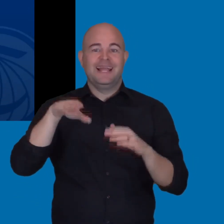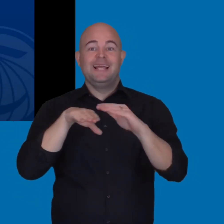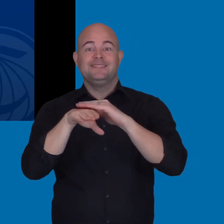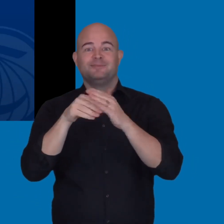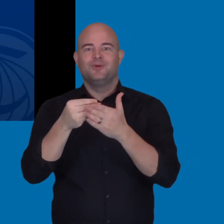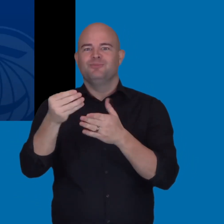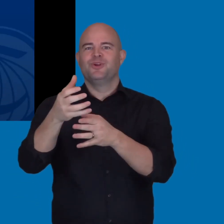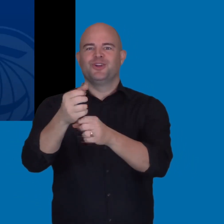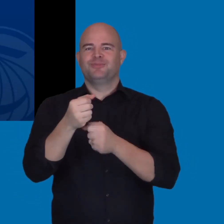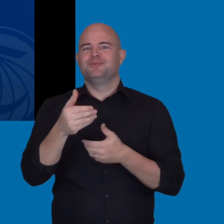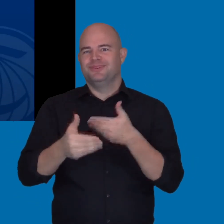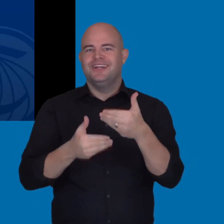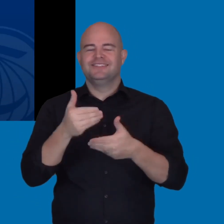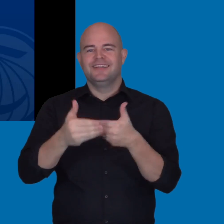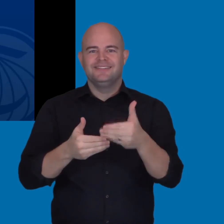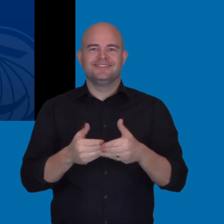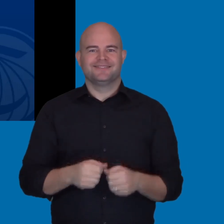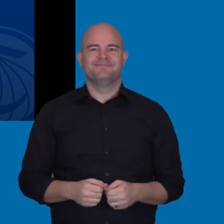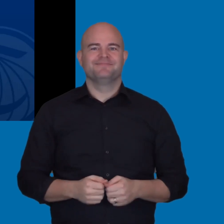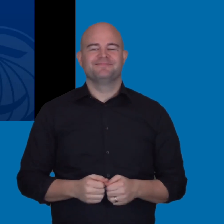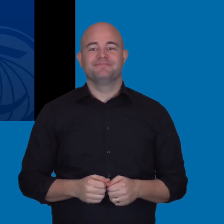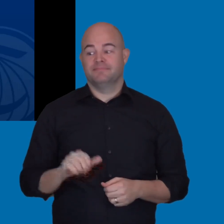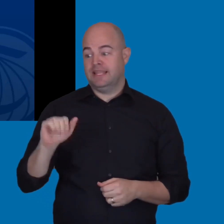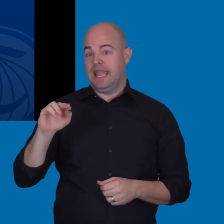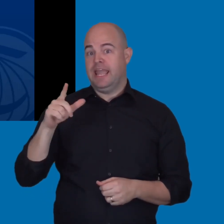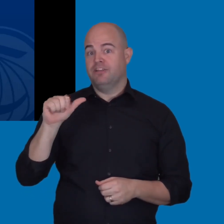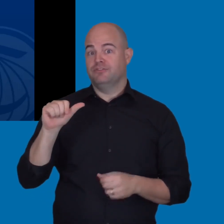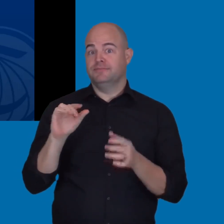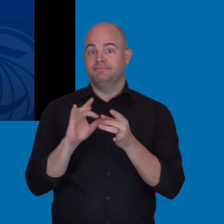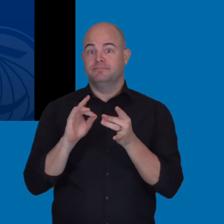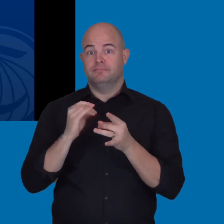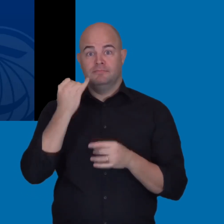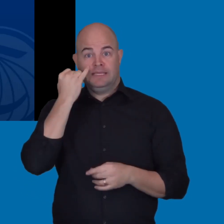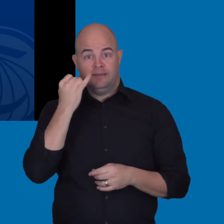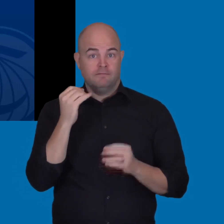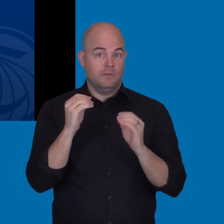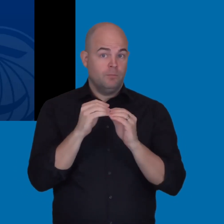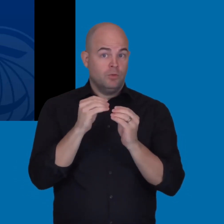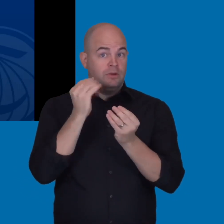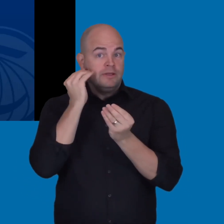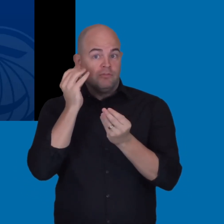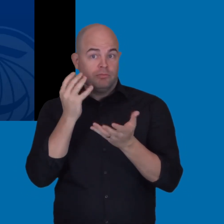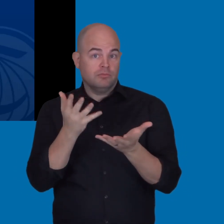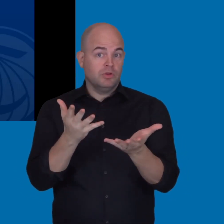to Allies in the chat. So, thank you for your overview on Accessible Procurement Processes.